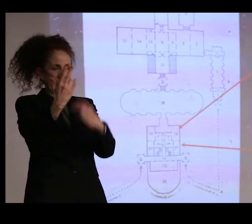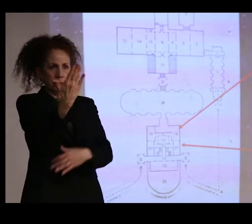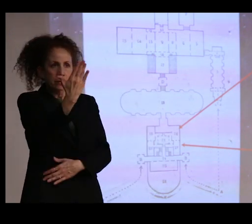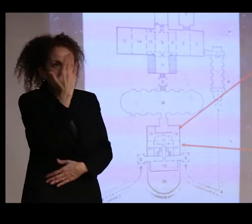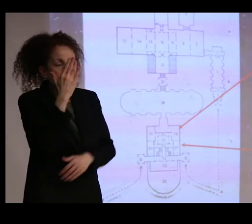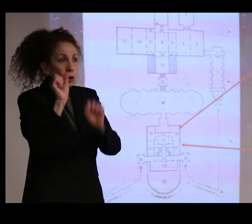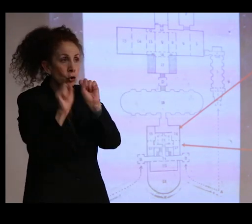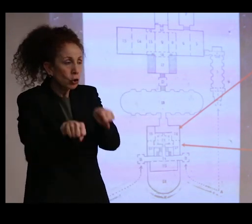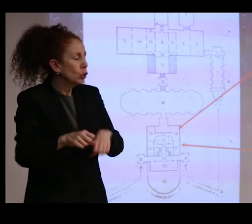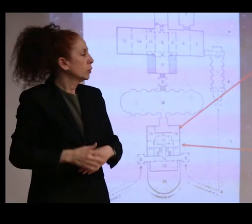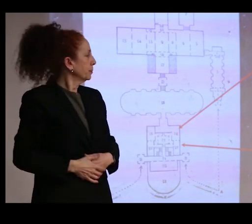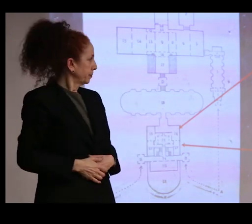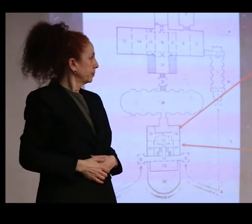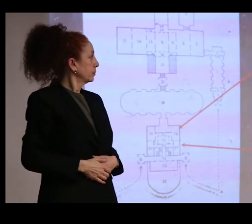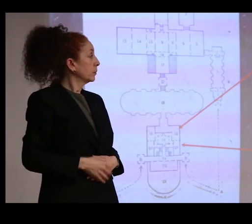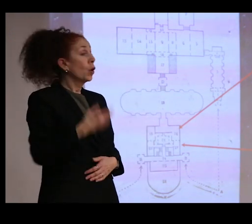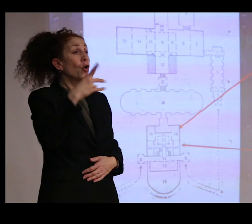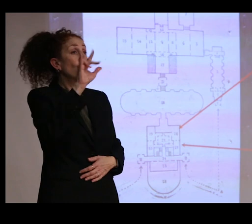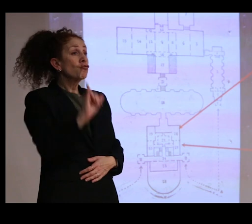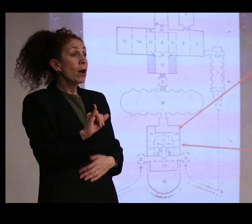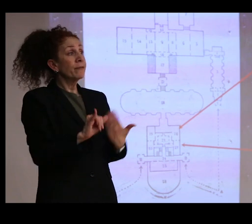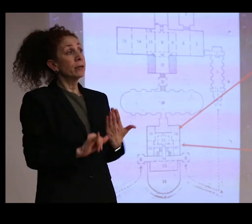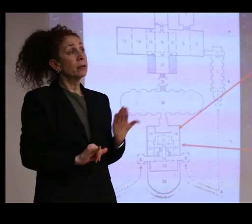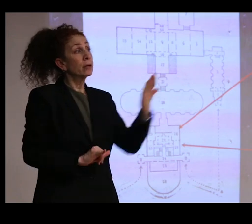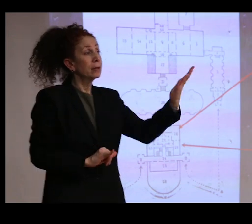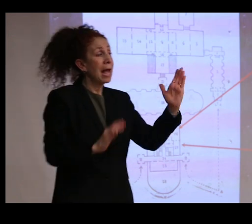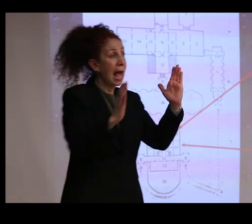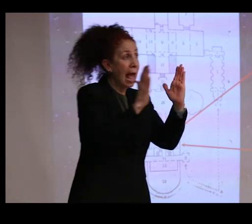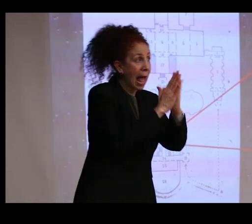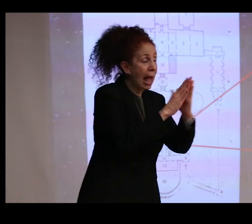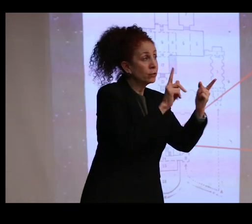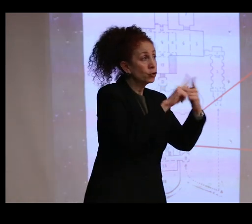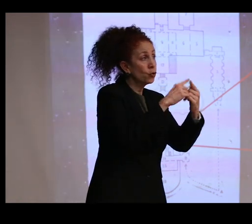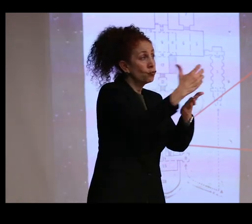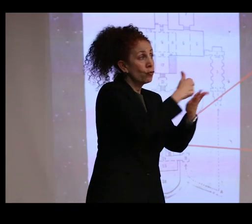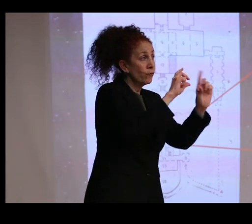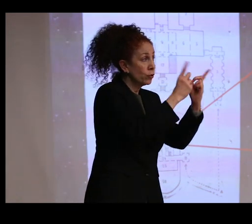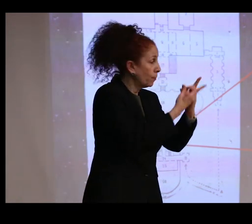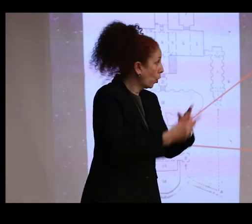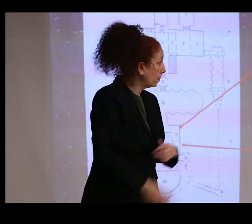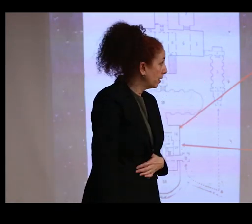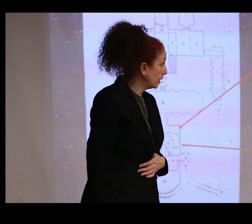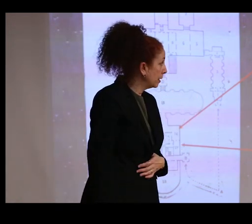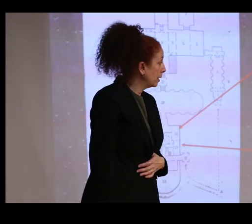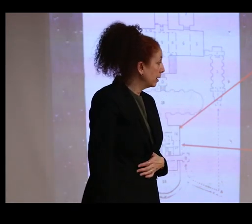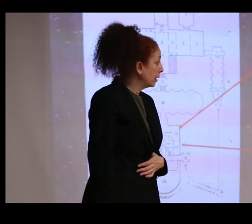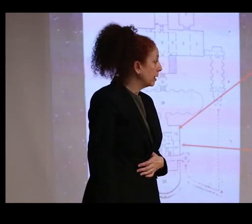And when Gravely initially submitted the request to the revenue department-- they always seem to get in the way of everything--